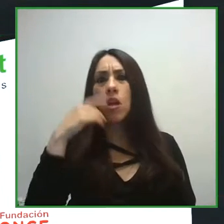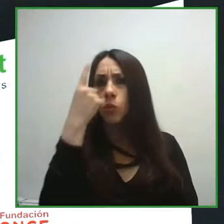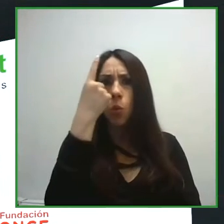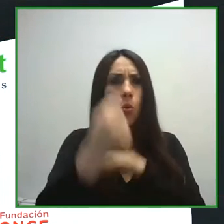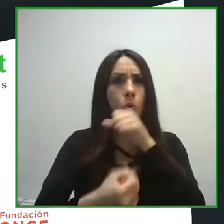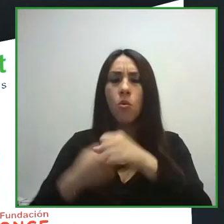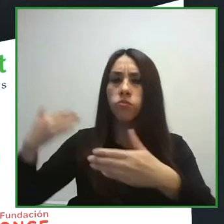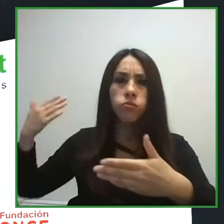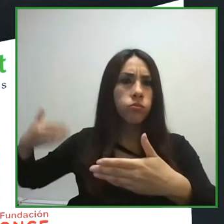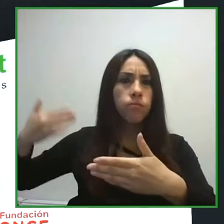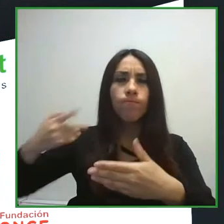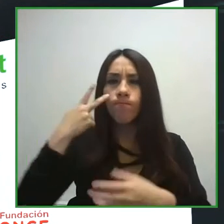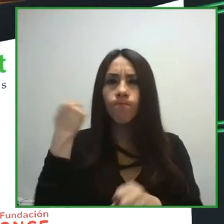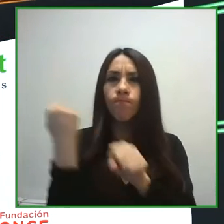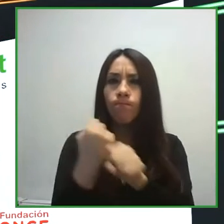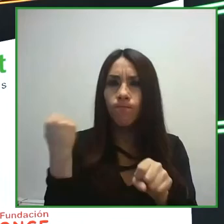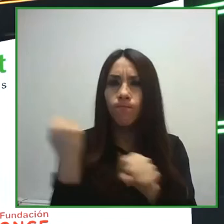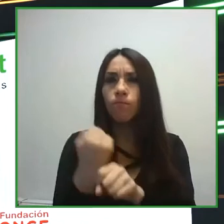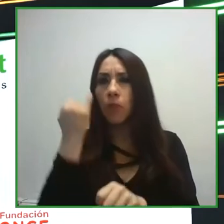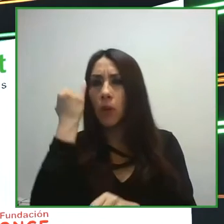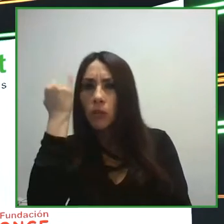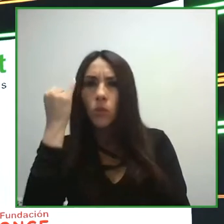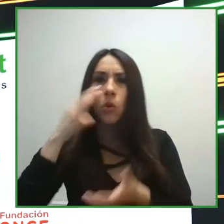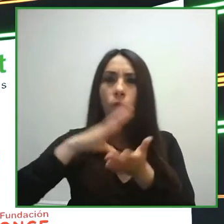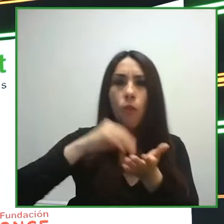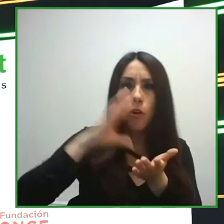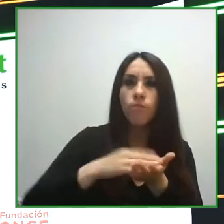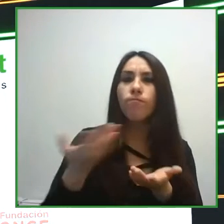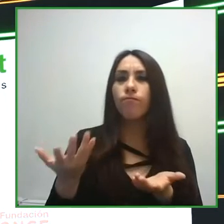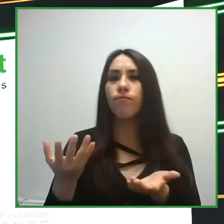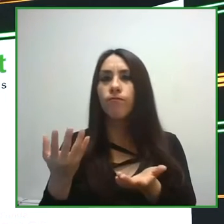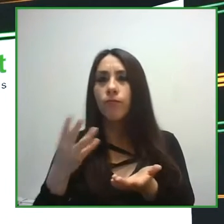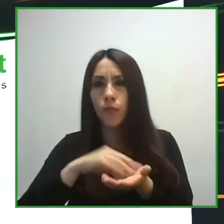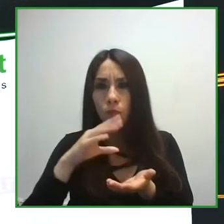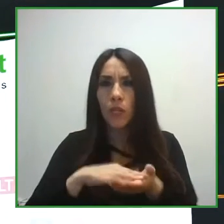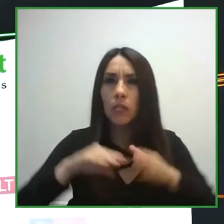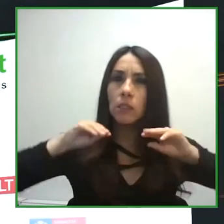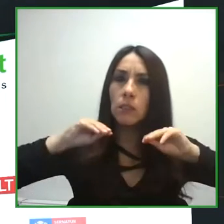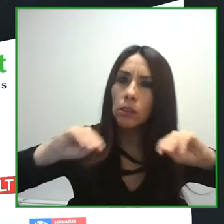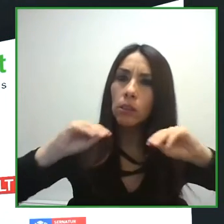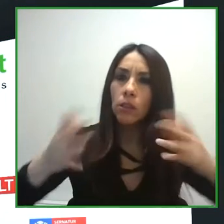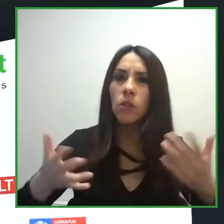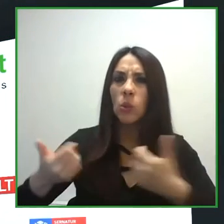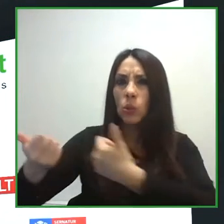After more than a year since their founding, we'd like to invite these guests, reflect on the lessons they've learned